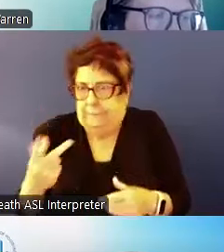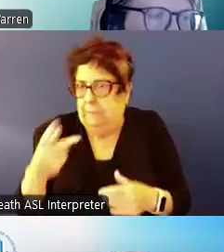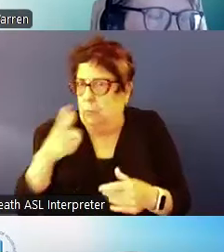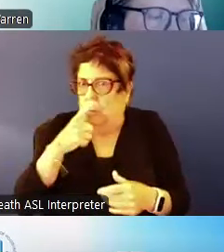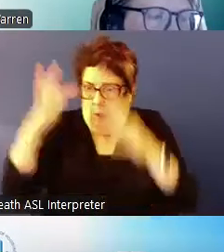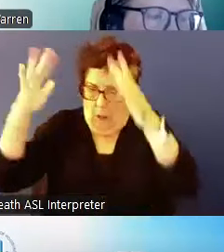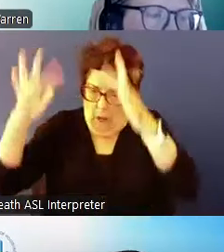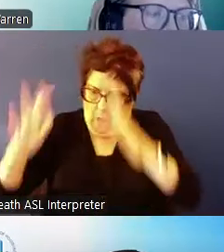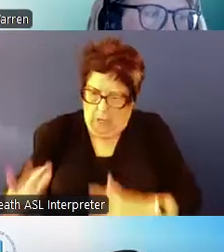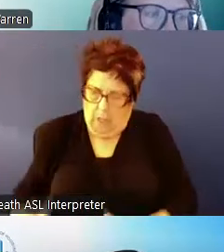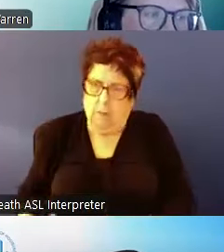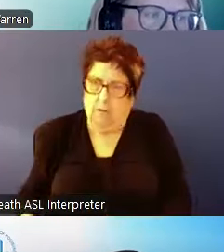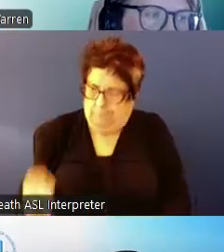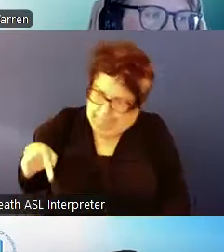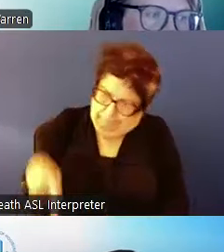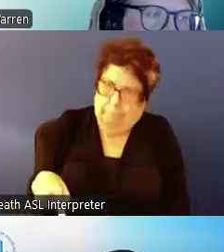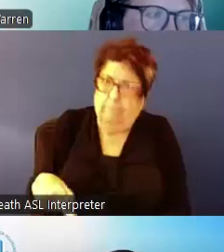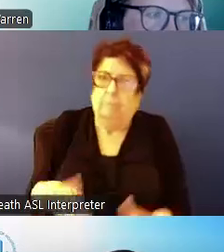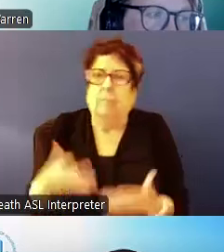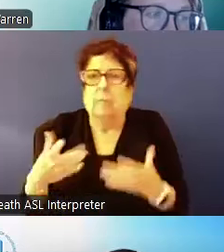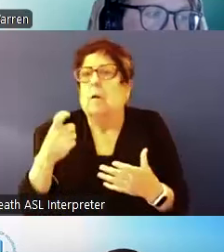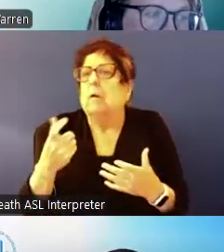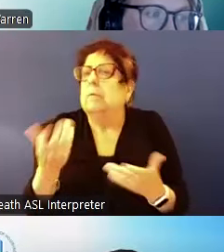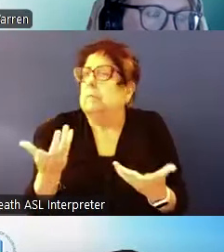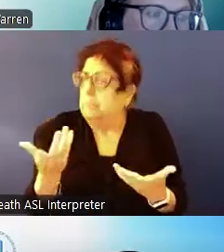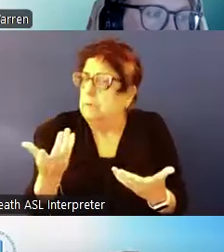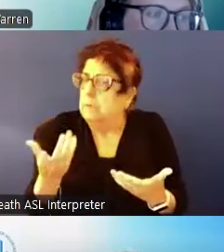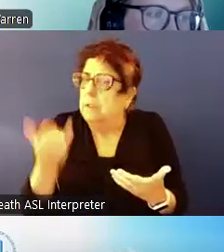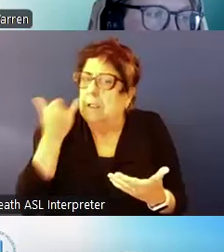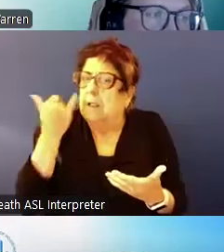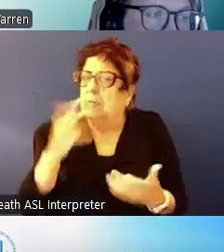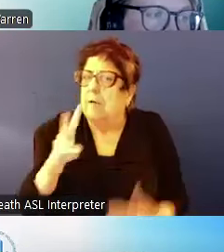there is a voucher that becomes available and then at that point they will try to identify